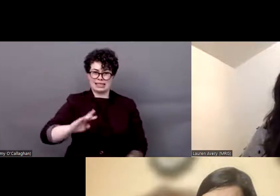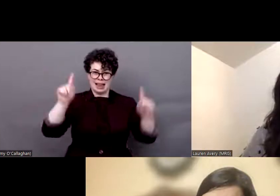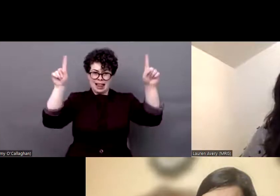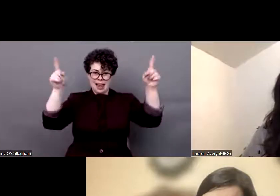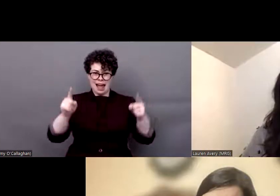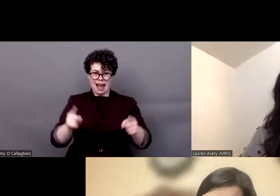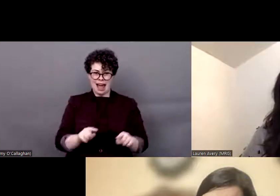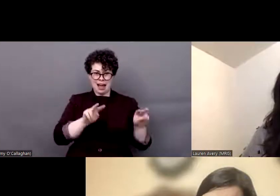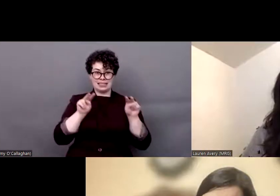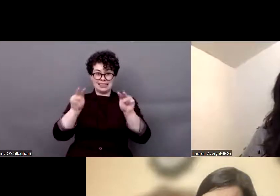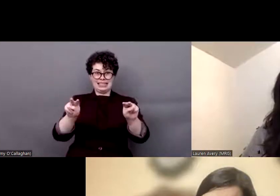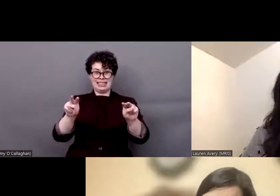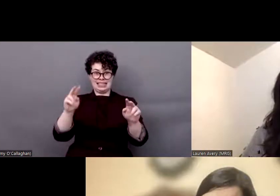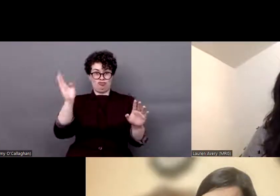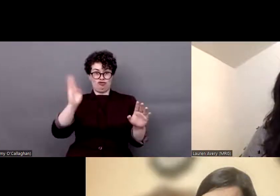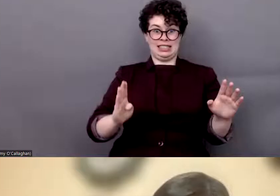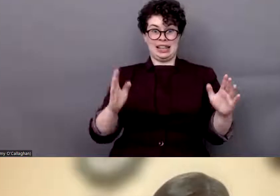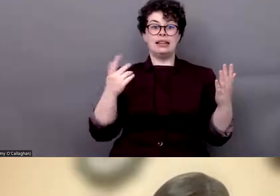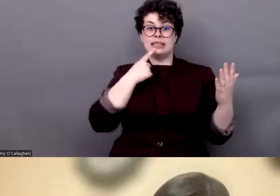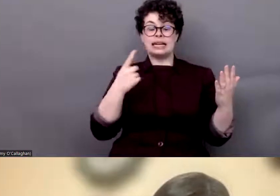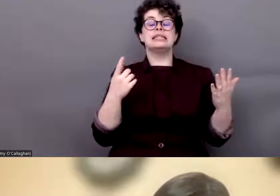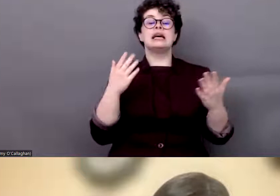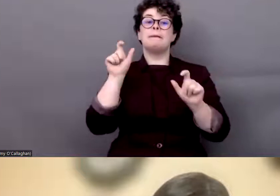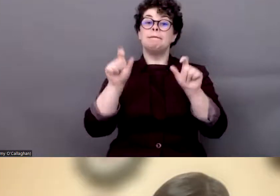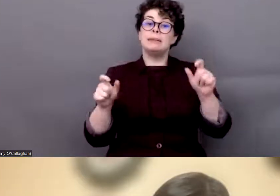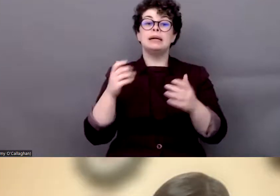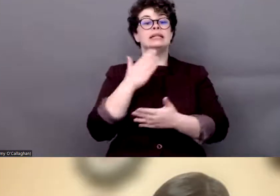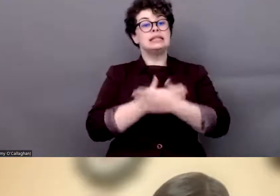to see that persons with